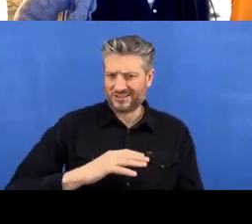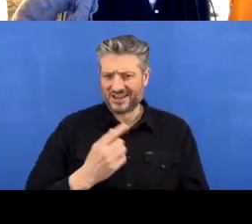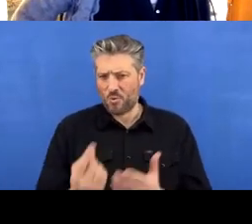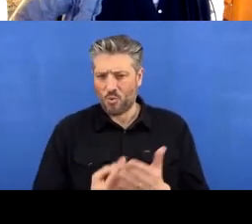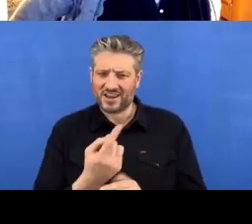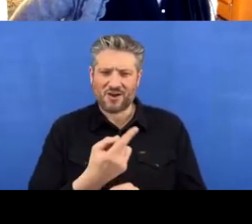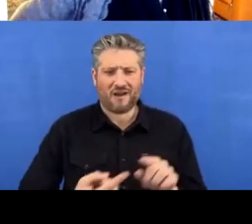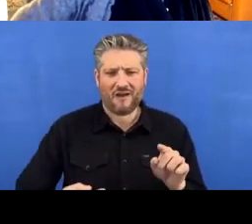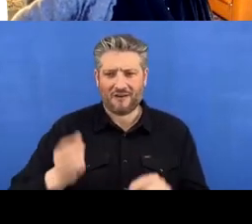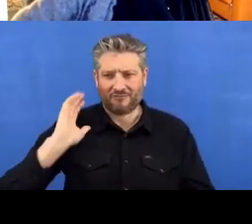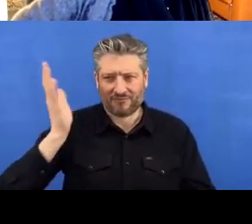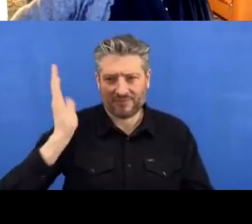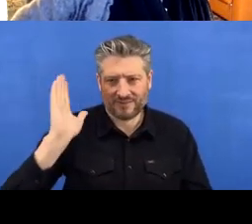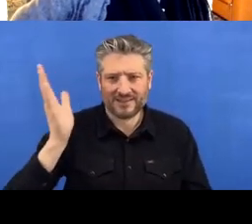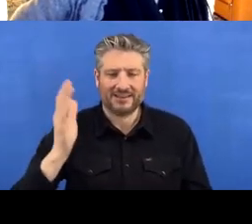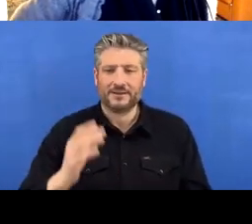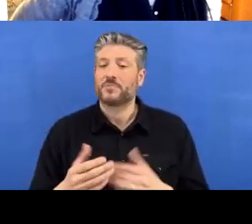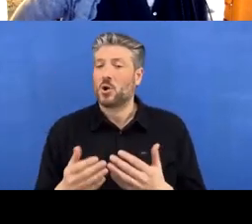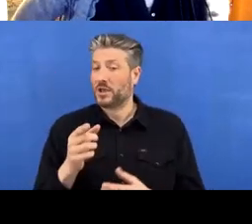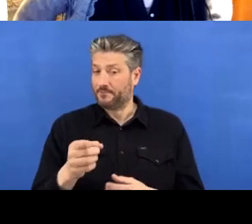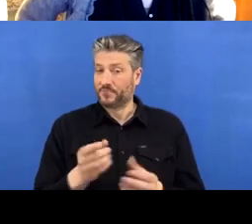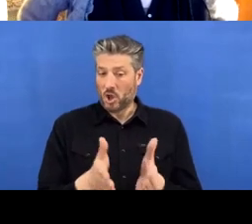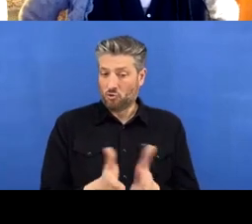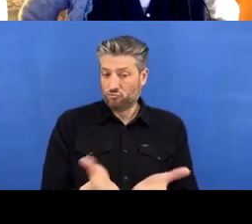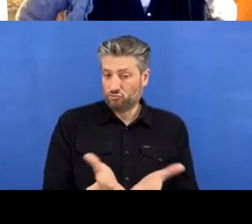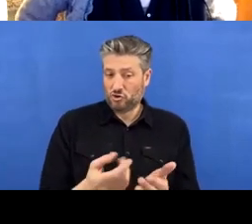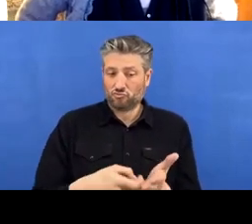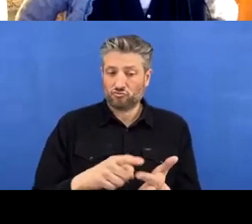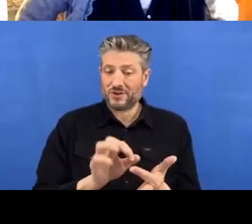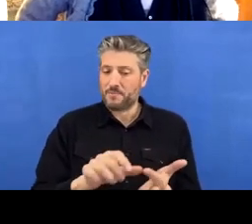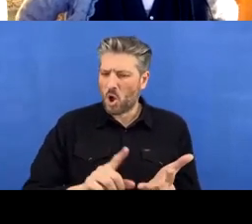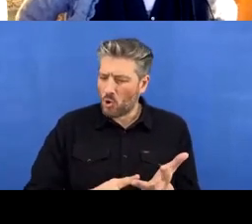so yeah a ‘repo’ is a repository, you think of it as your project it's generally